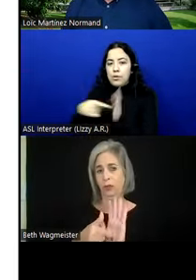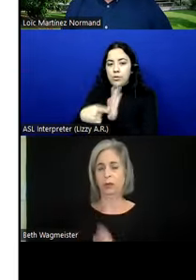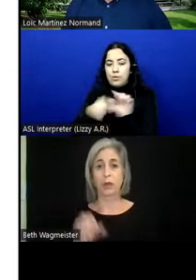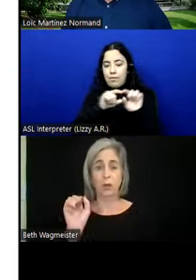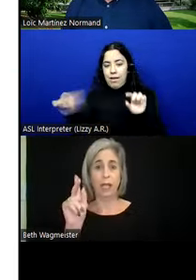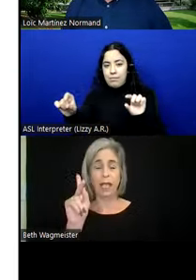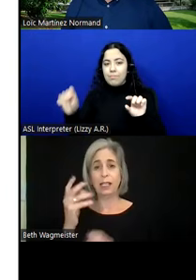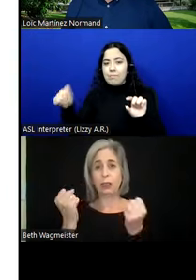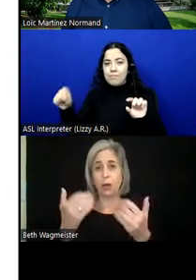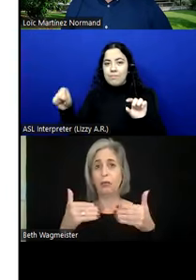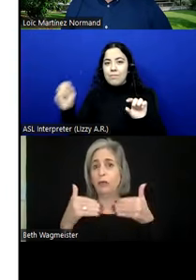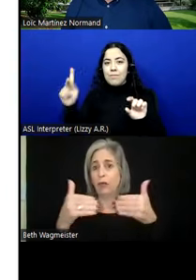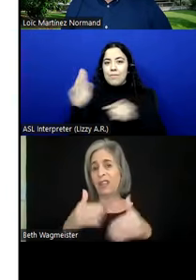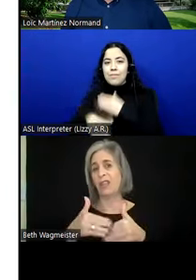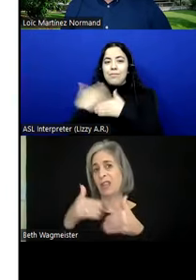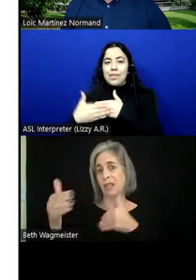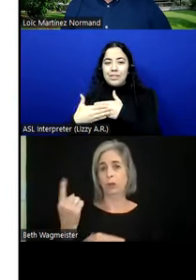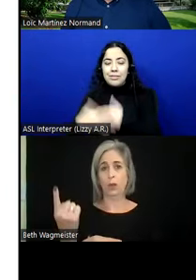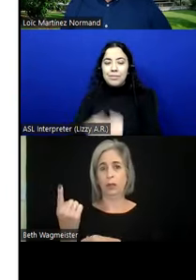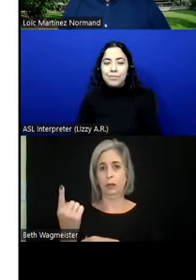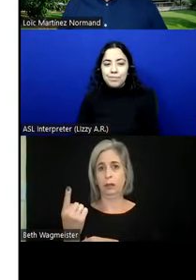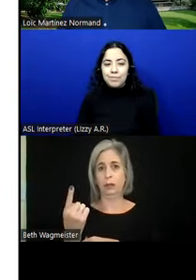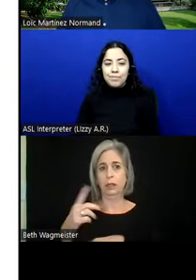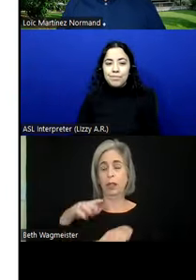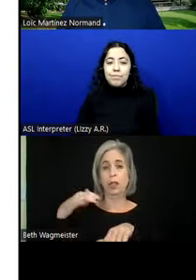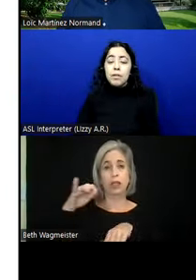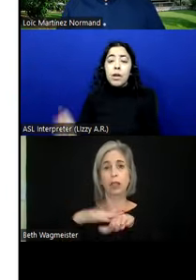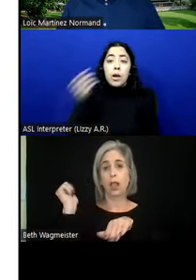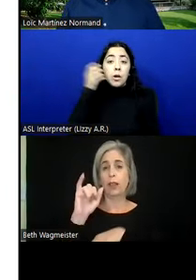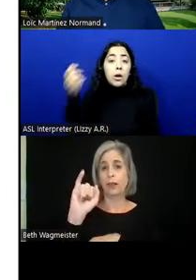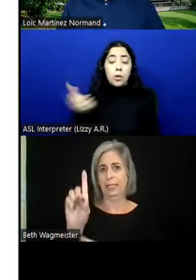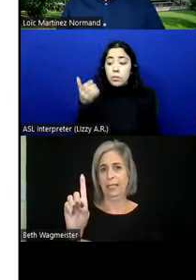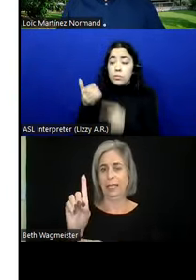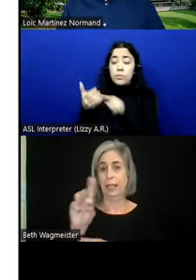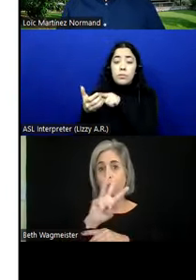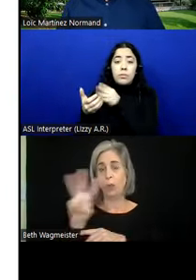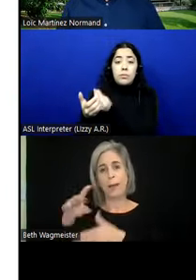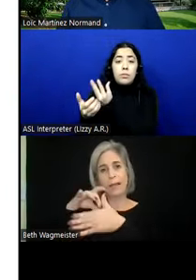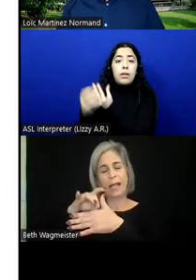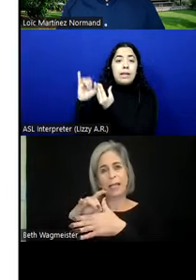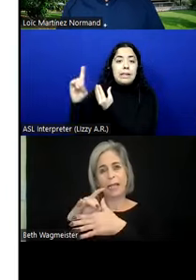So let's move to the next one. It's caller ID. So if the web content enables people to people